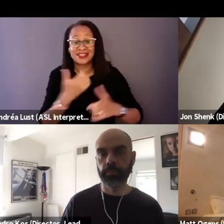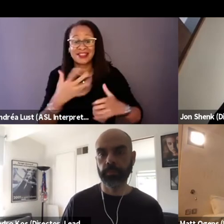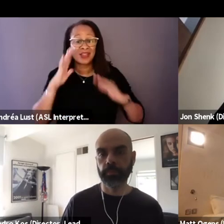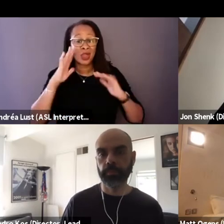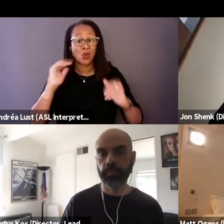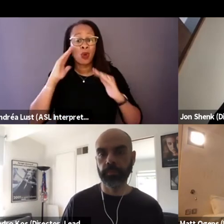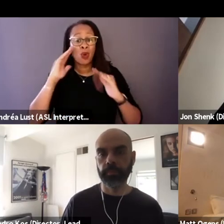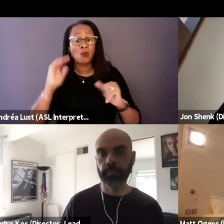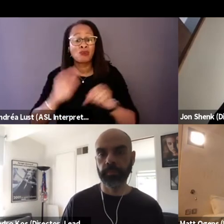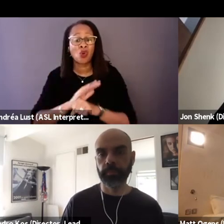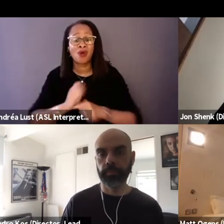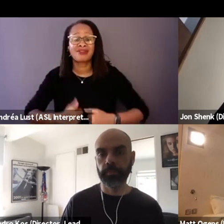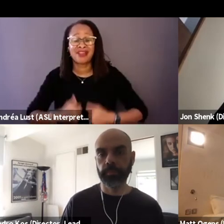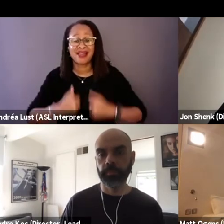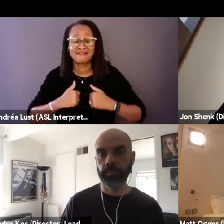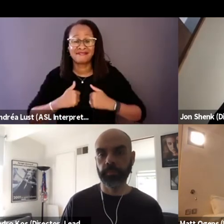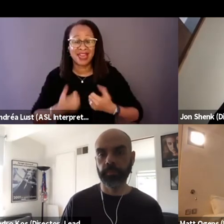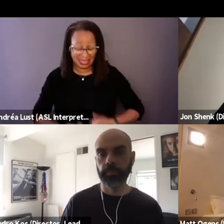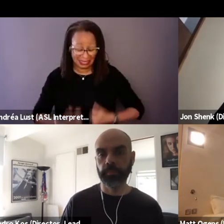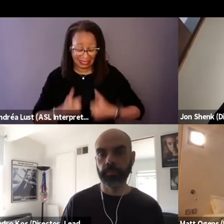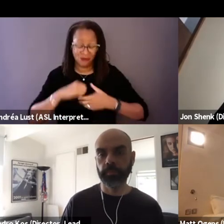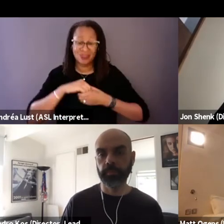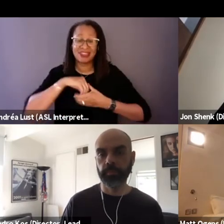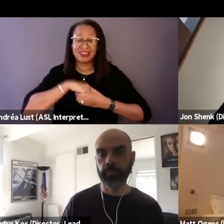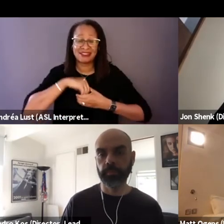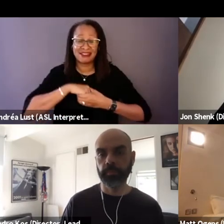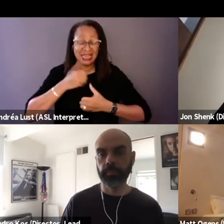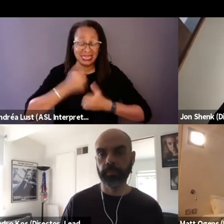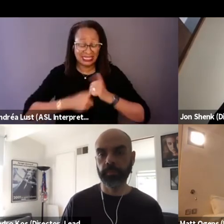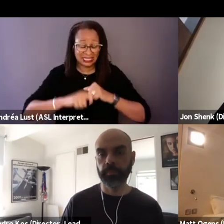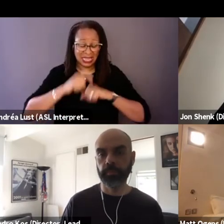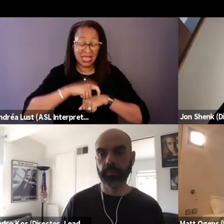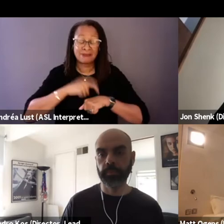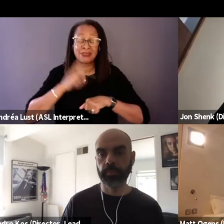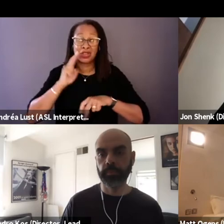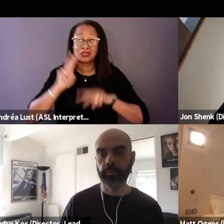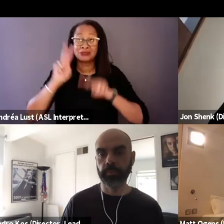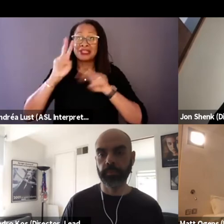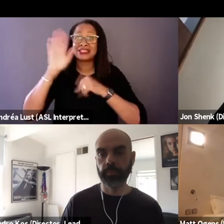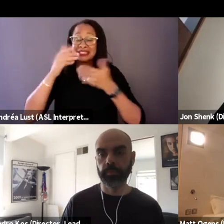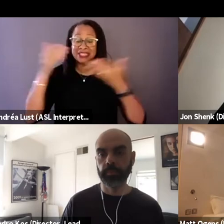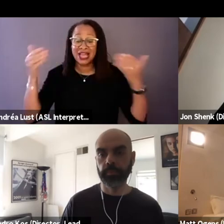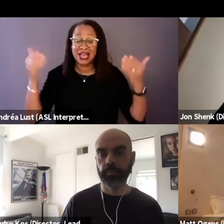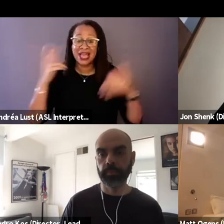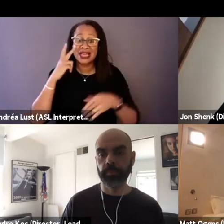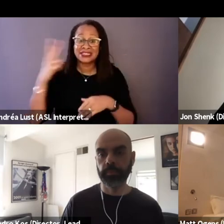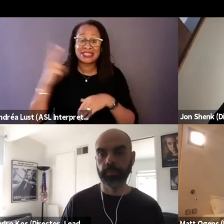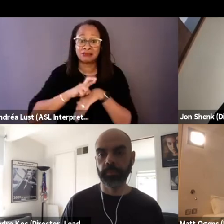with that feeling of shame. Like each time they looked up into the sky and saw the moon,